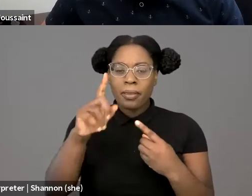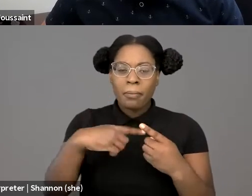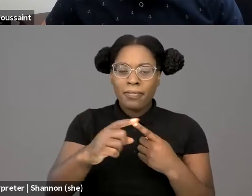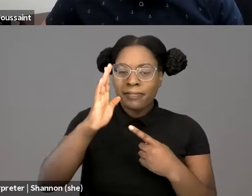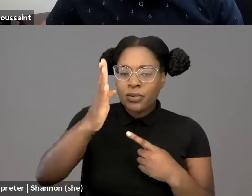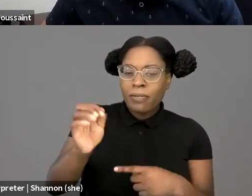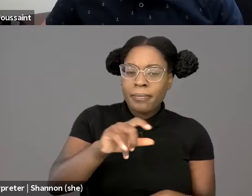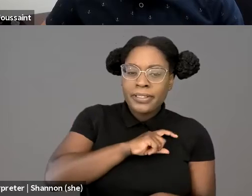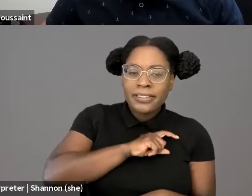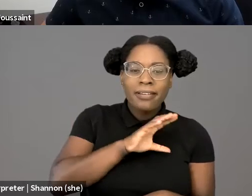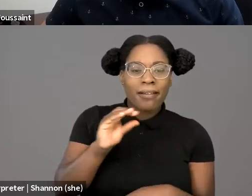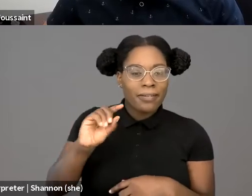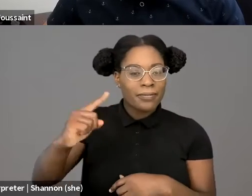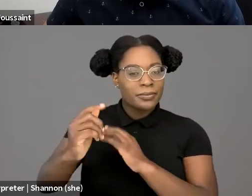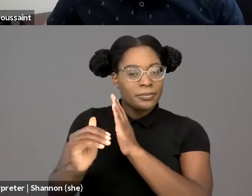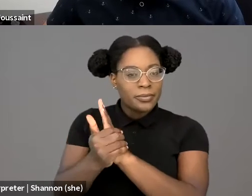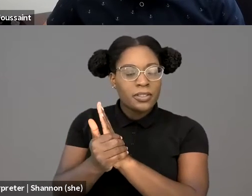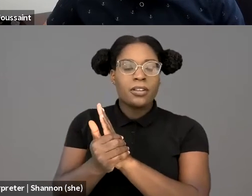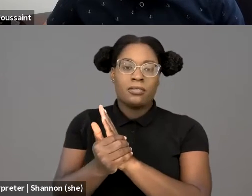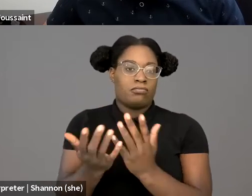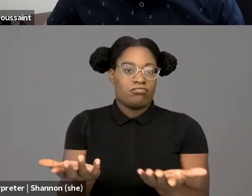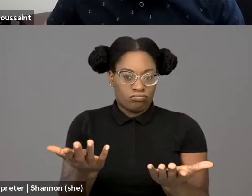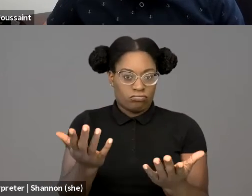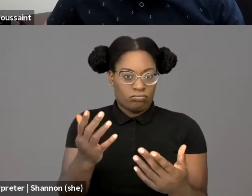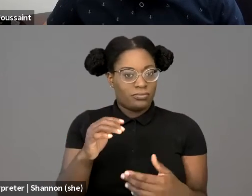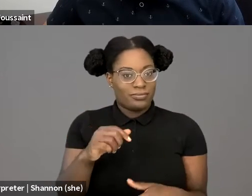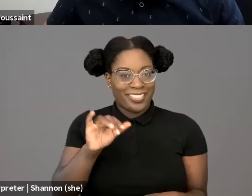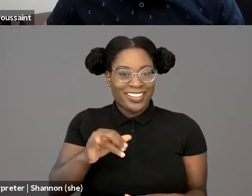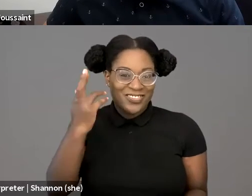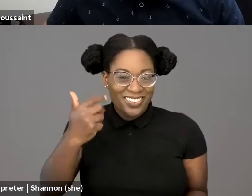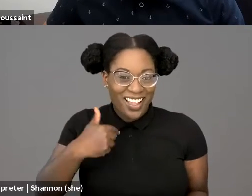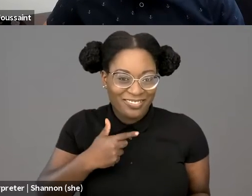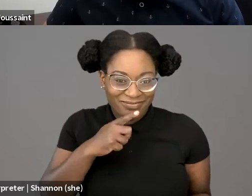Which is another reason I'm so glad I'm in this conversation with Etienne.